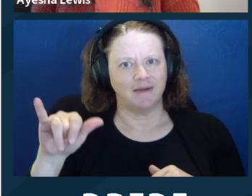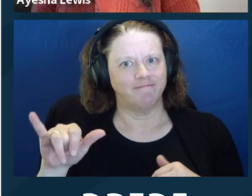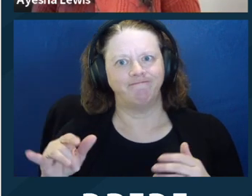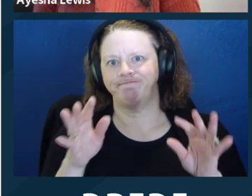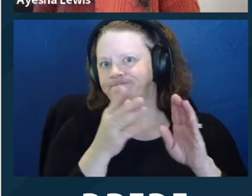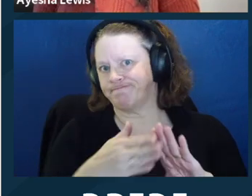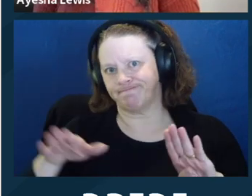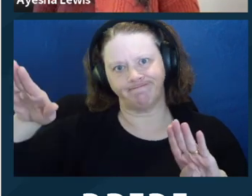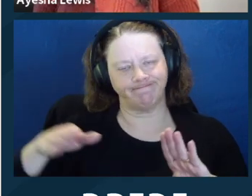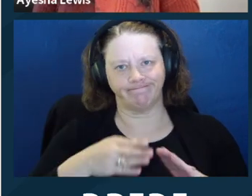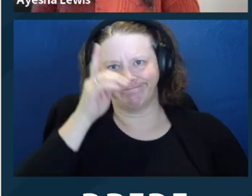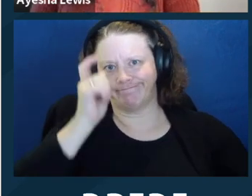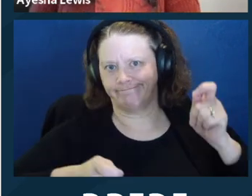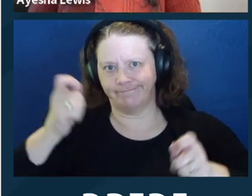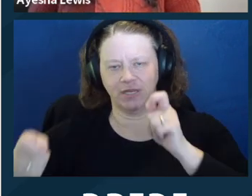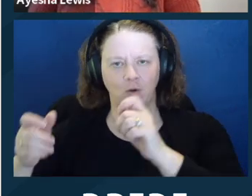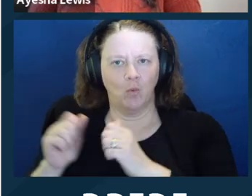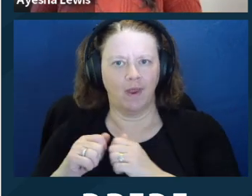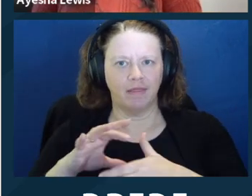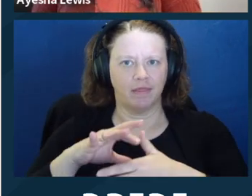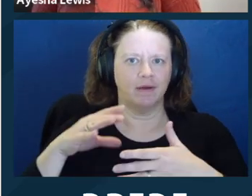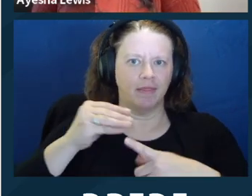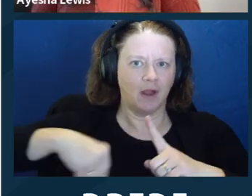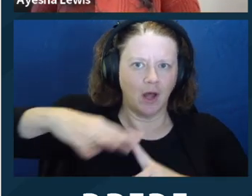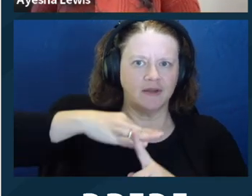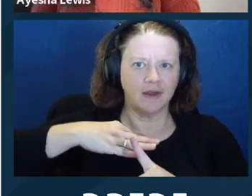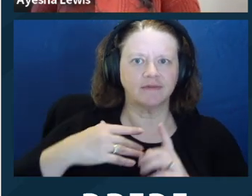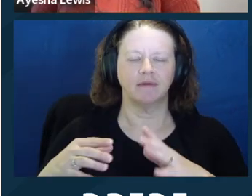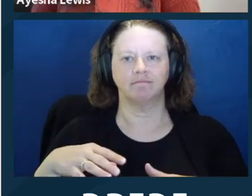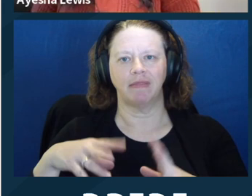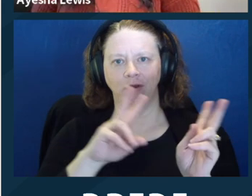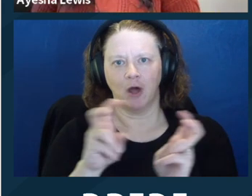Capacity for representation does not require a client to fully understand all of the nuances